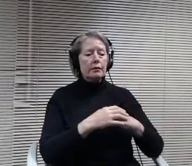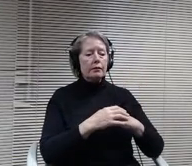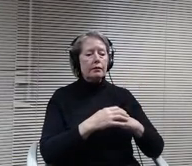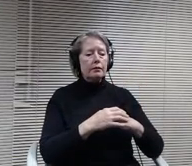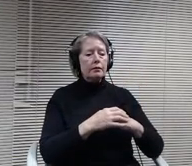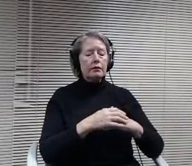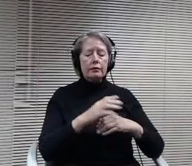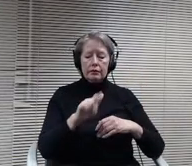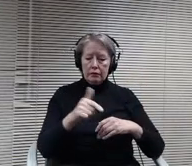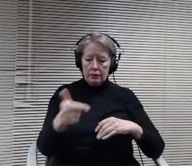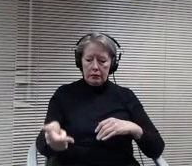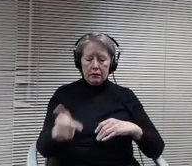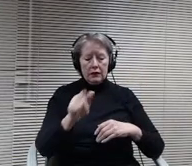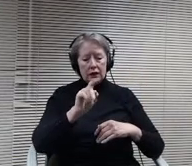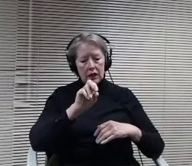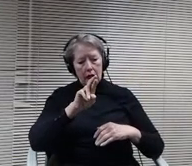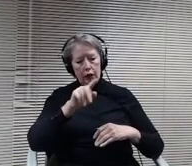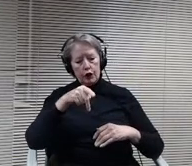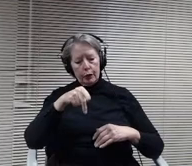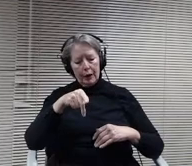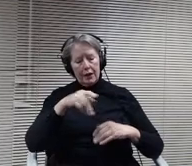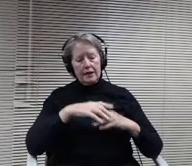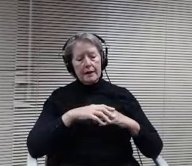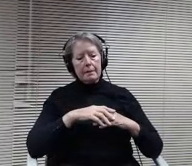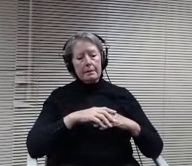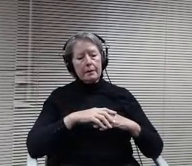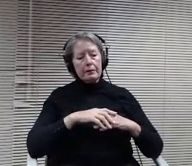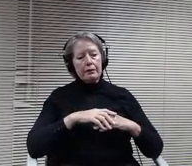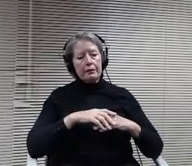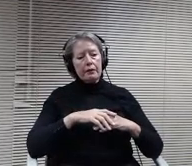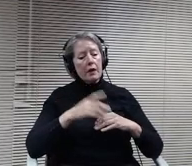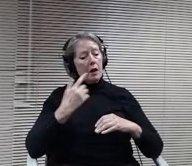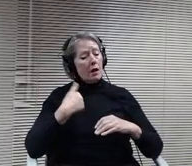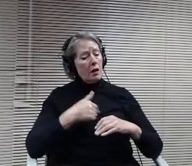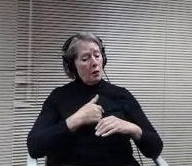had a very good discussion about the proposed building that would